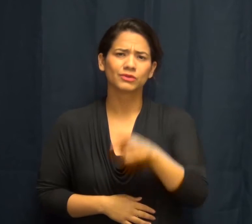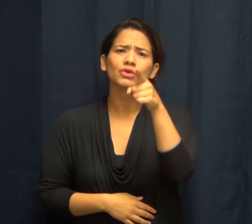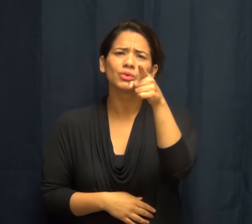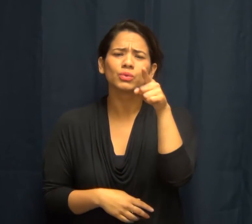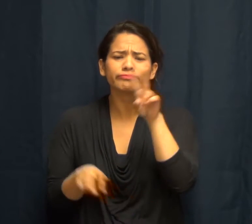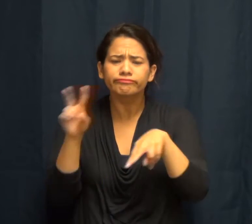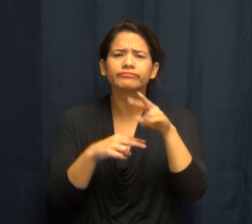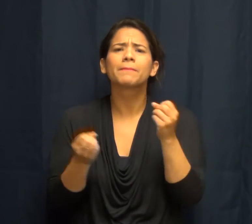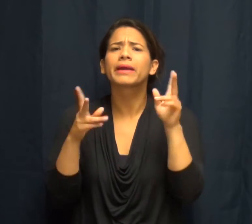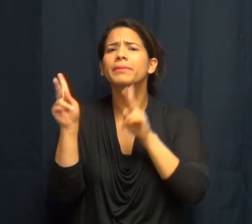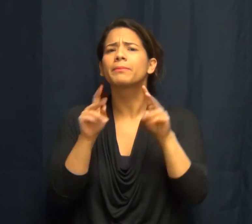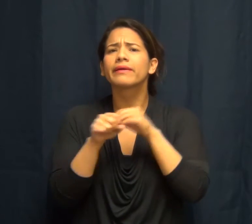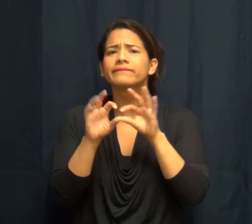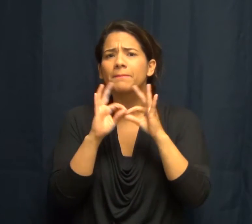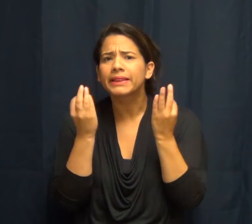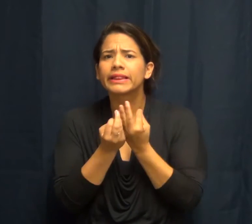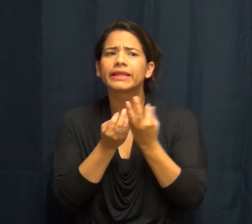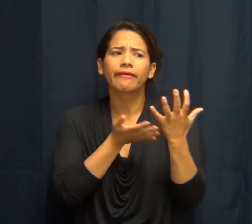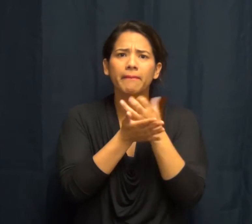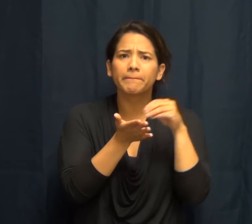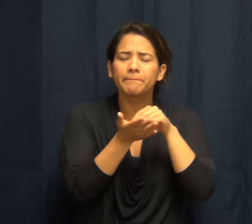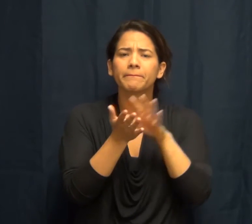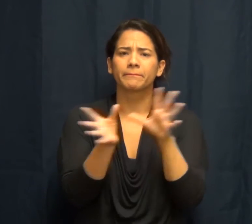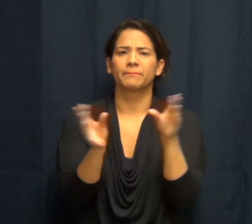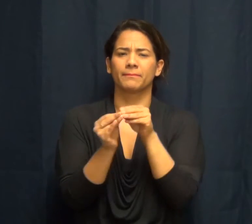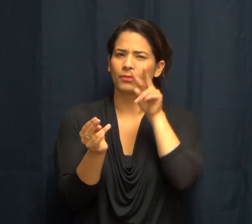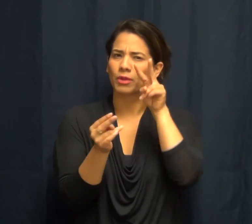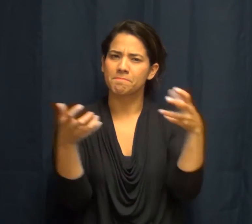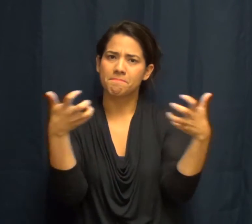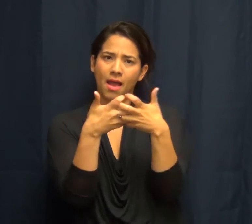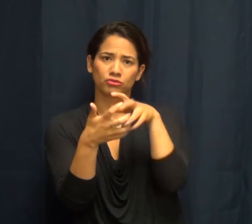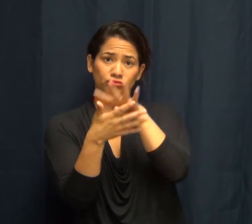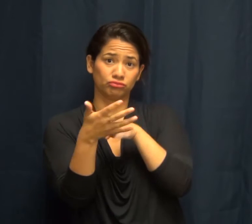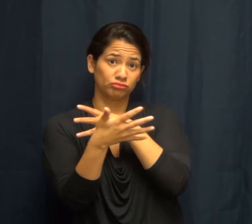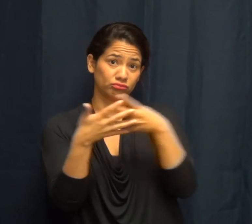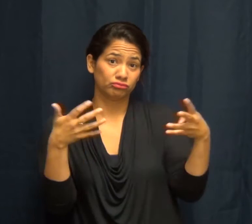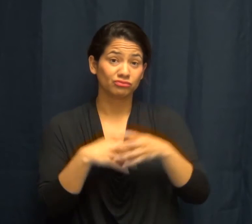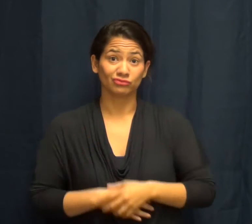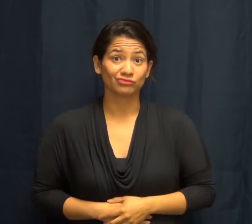so take a look at the chart and see how much people are living in your household and what the income limit is